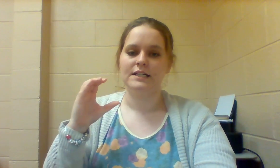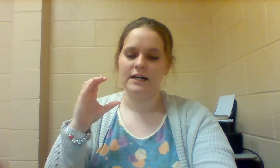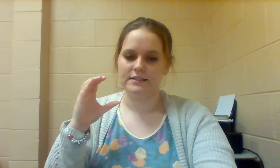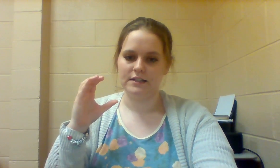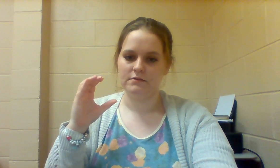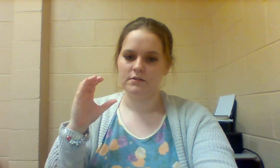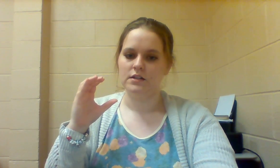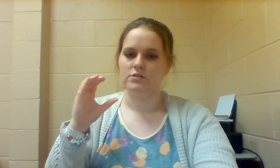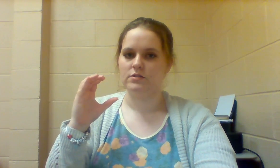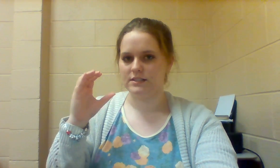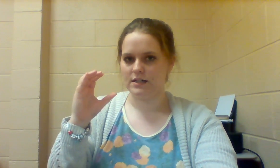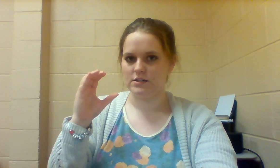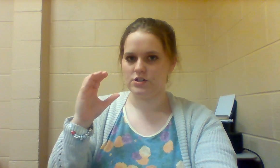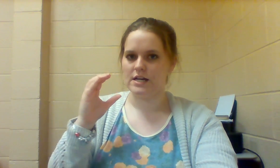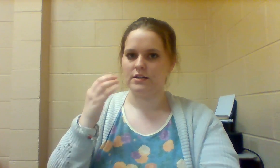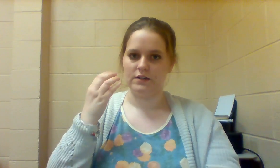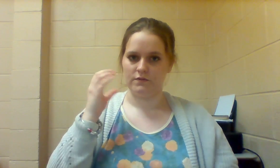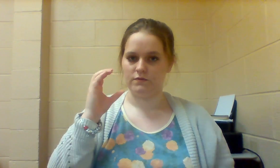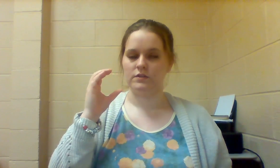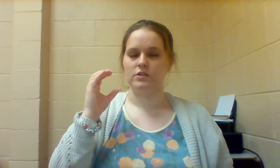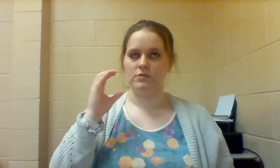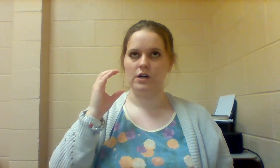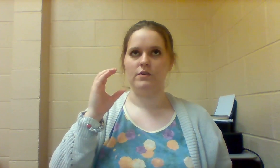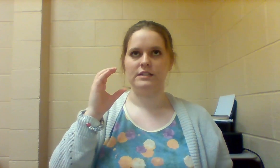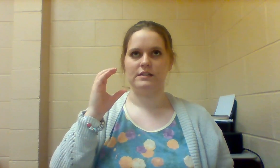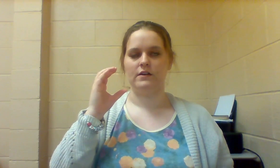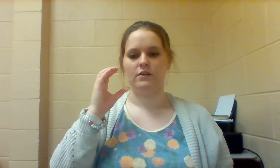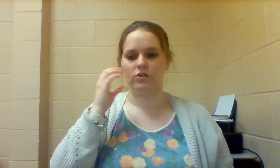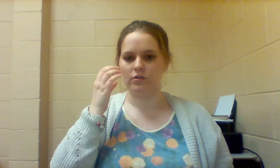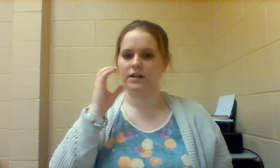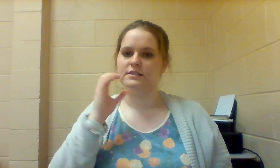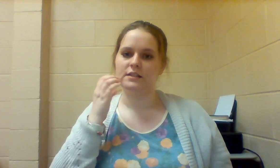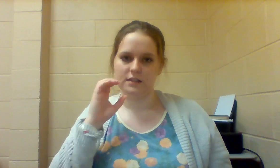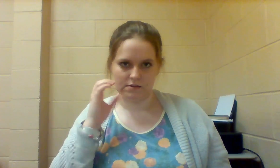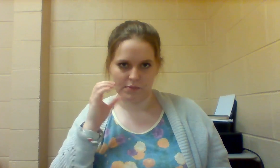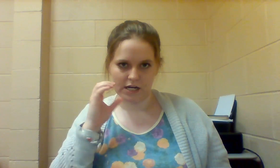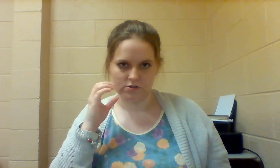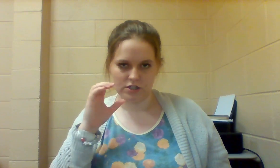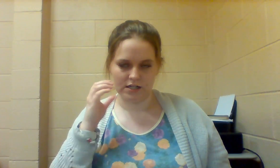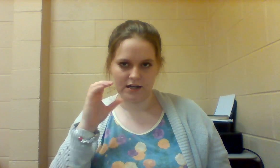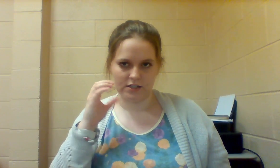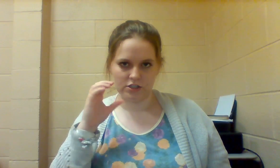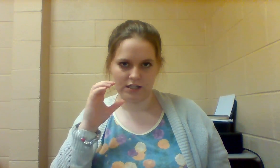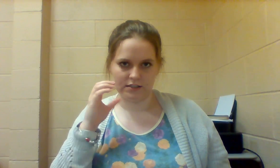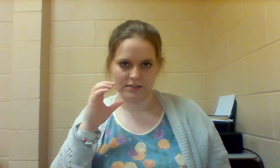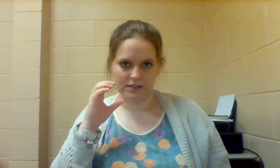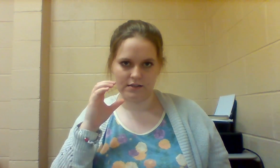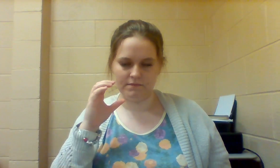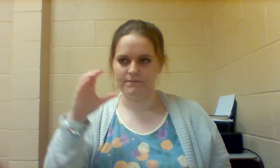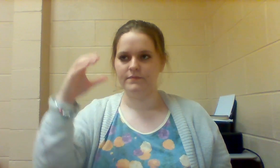COUSIN so this can change if you know it's a girl COUSIN, then by your chin kind of shake the C